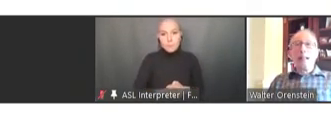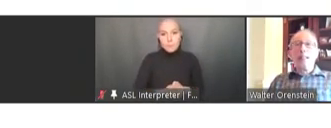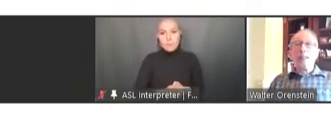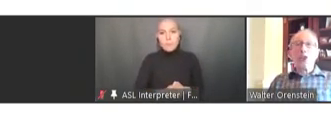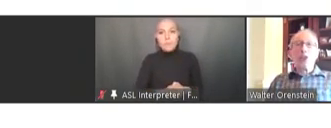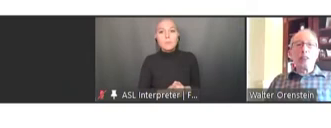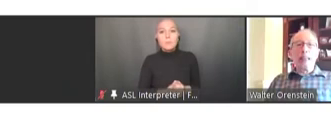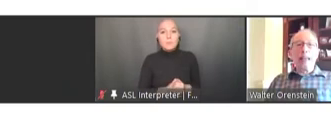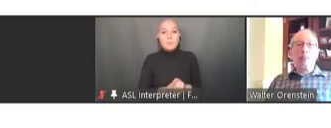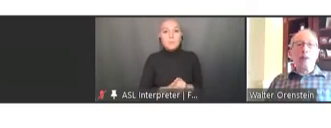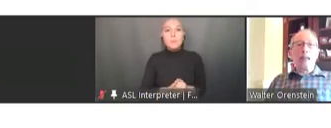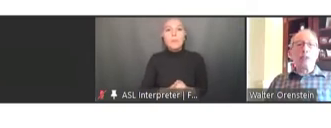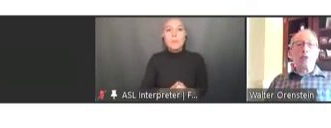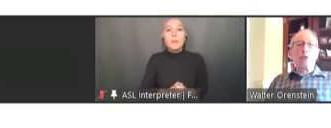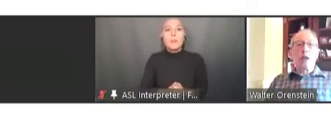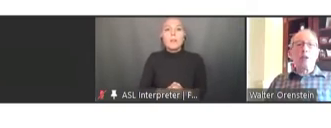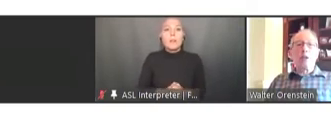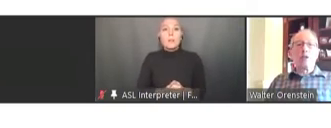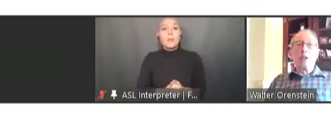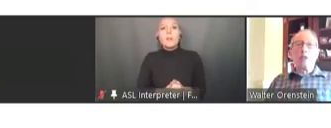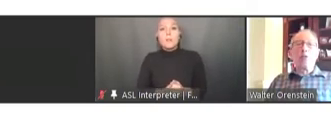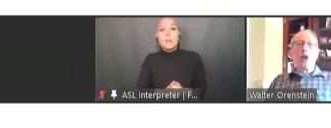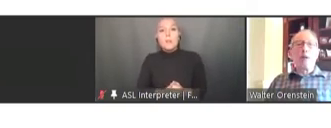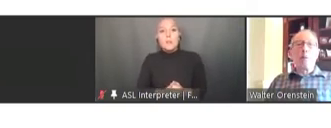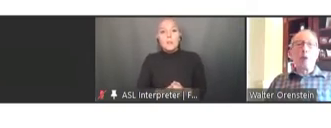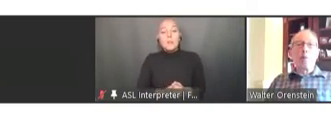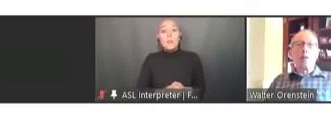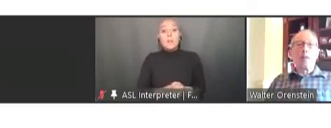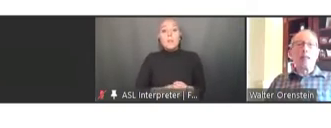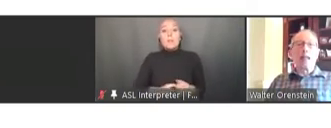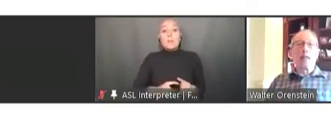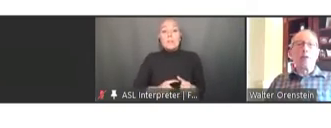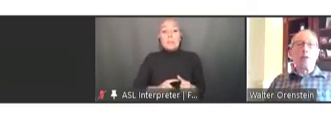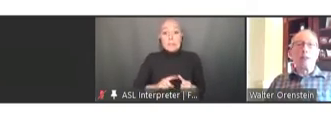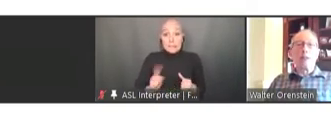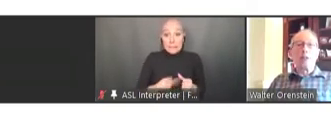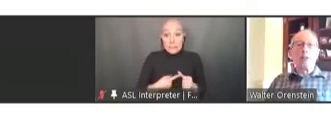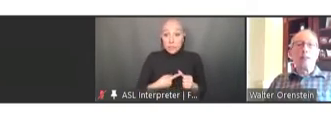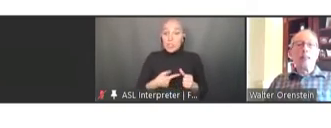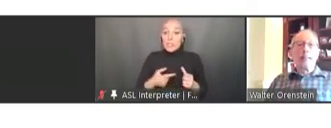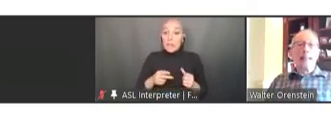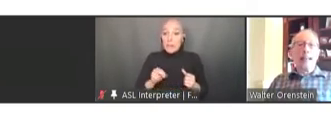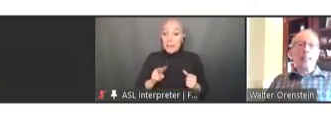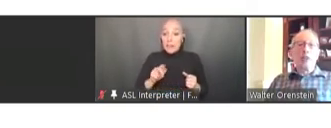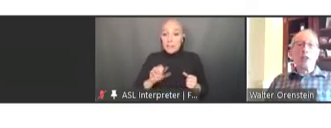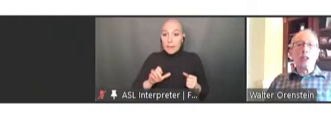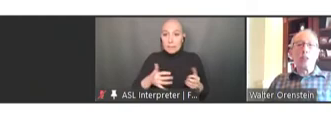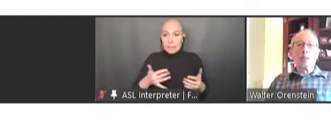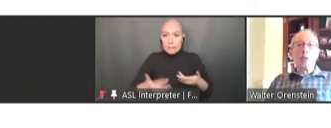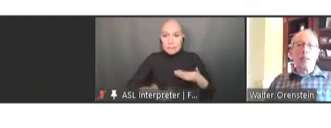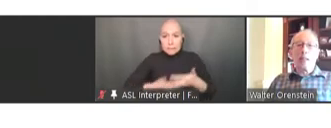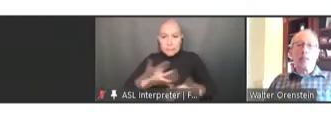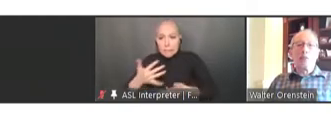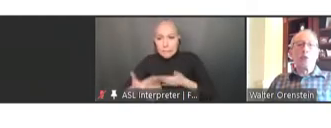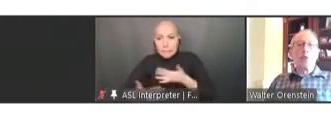Initially, NVAC struggled to find purpose and direction. The agencies themselves